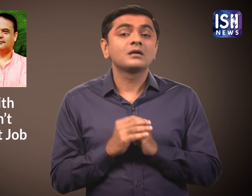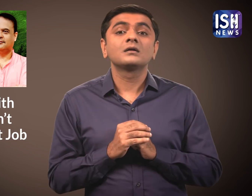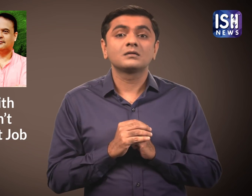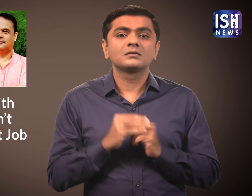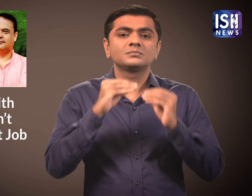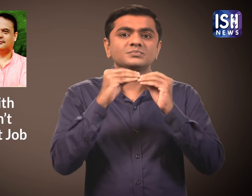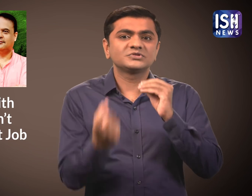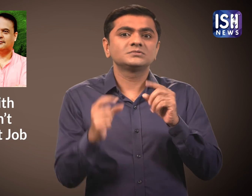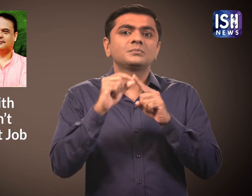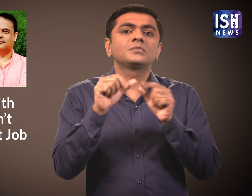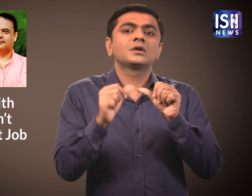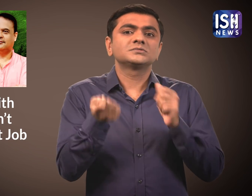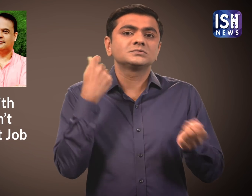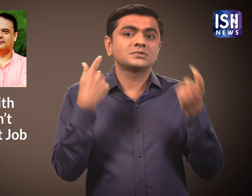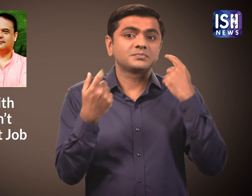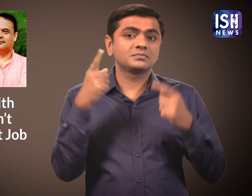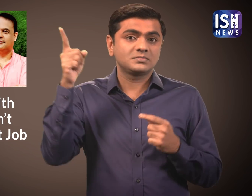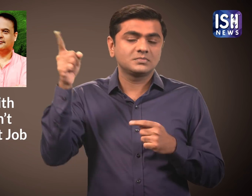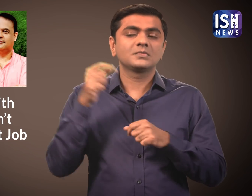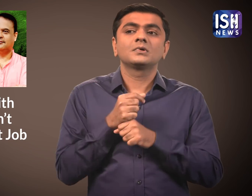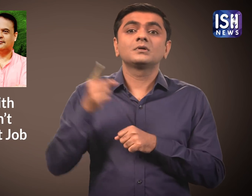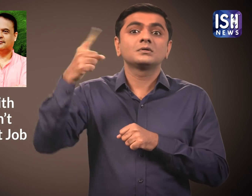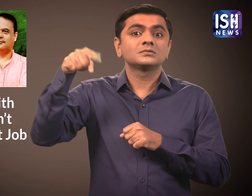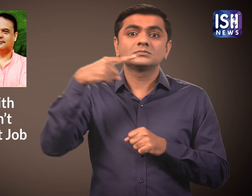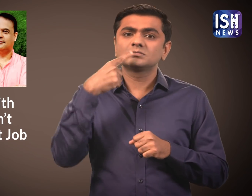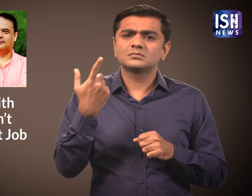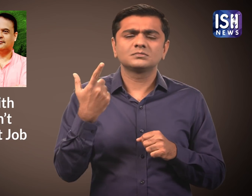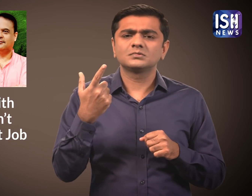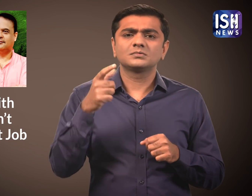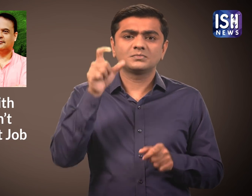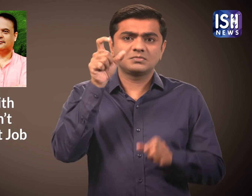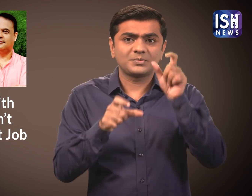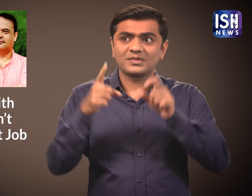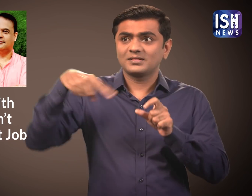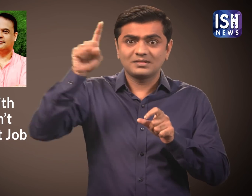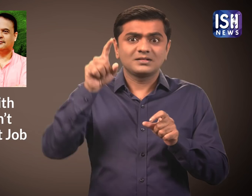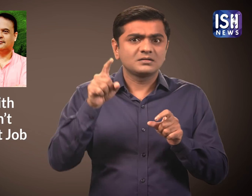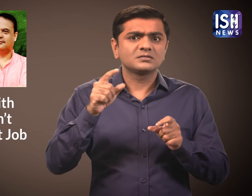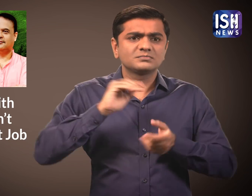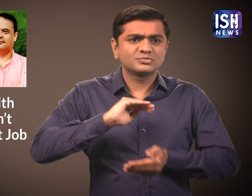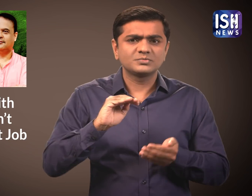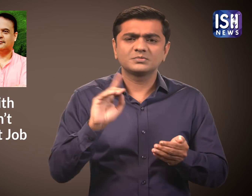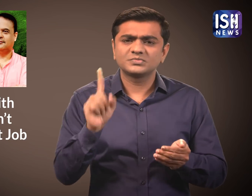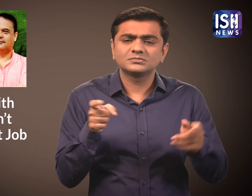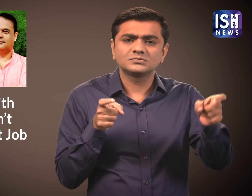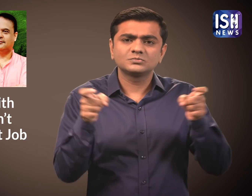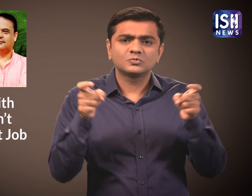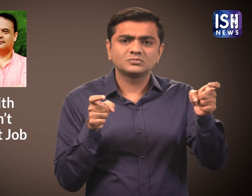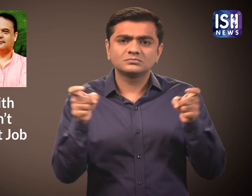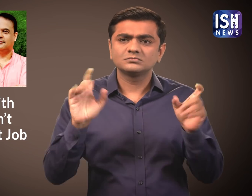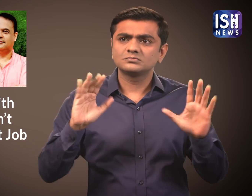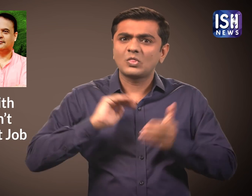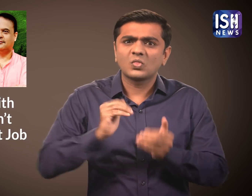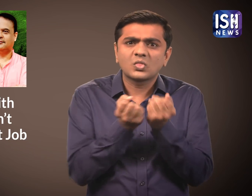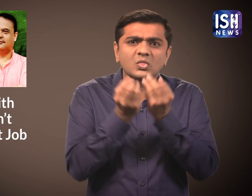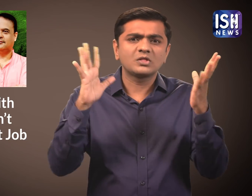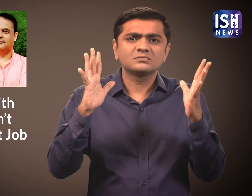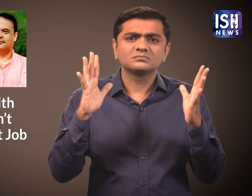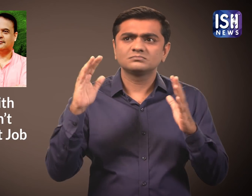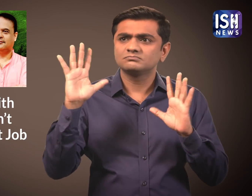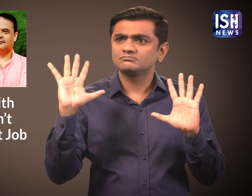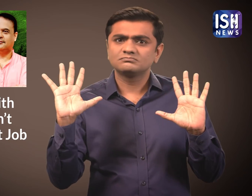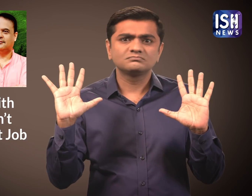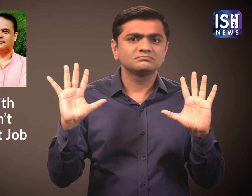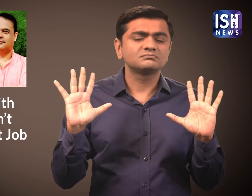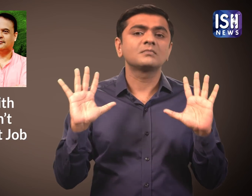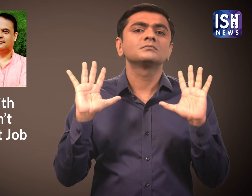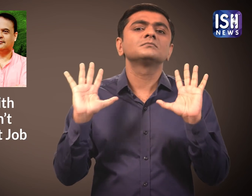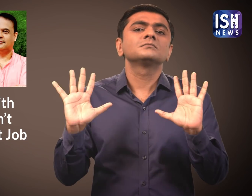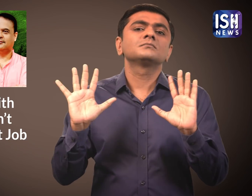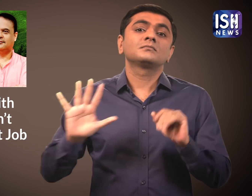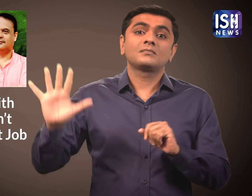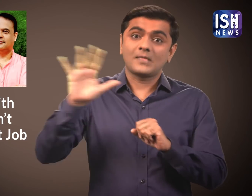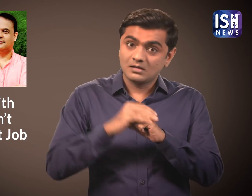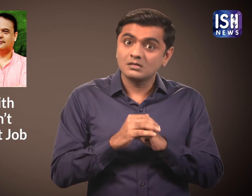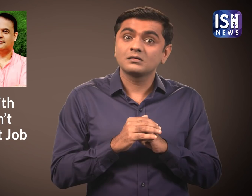The BJP government in Assam said that population should be controlled.